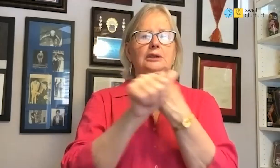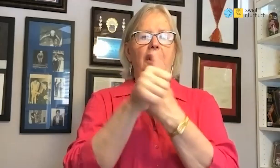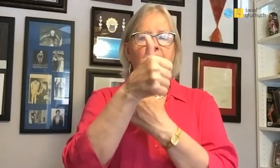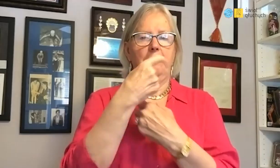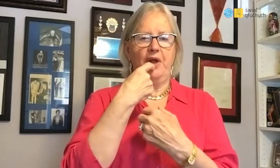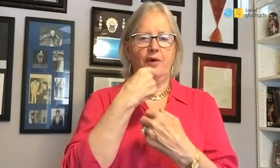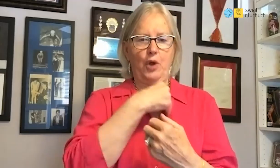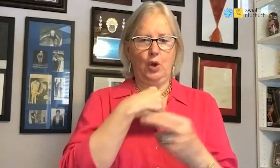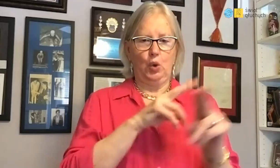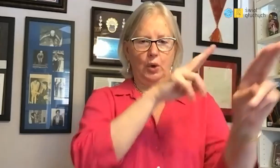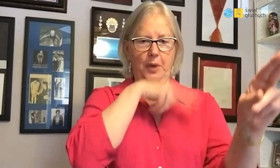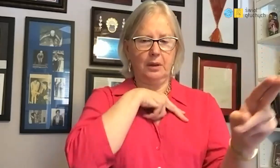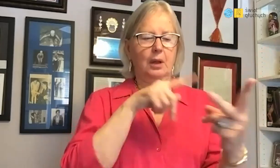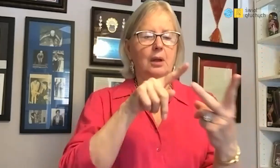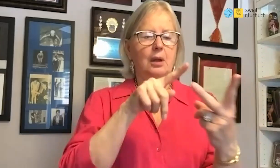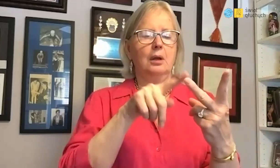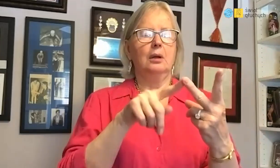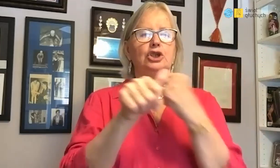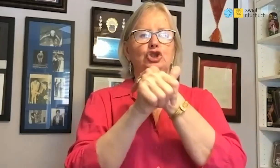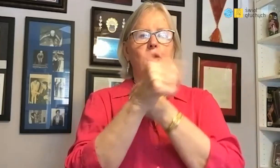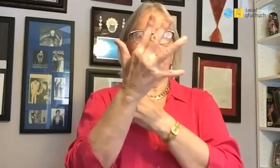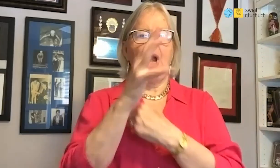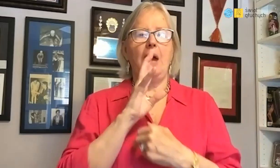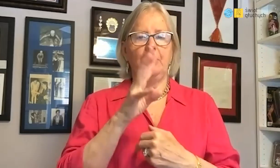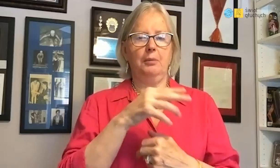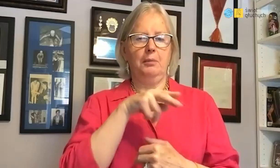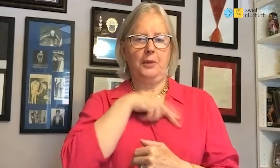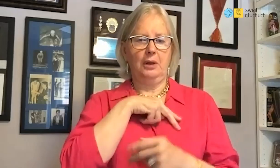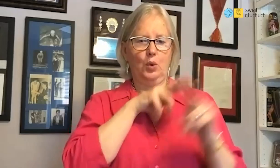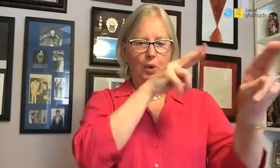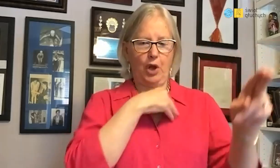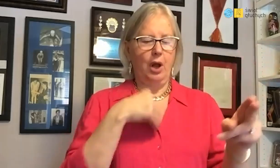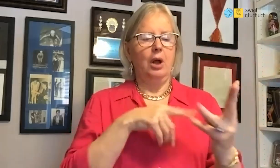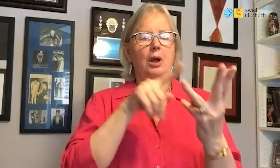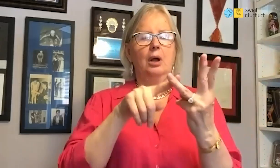The first was in 1961 - Poland, in America 1965 - Poland,